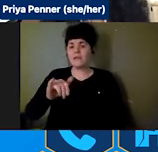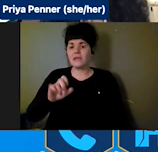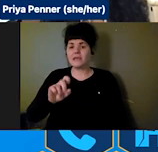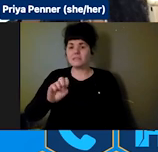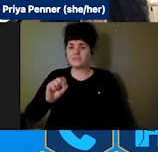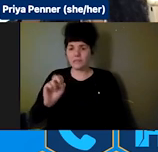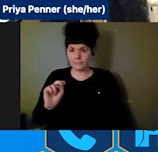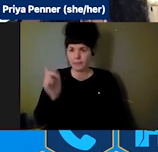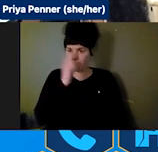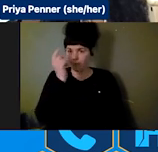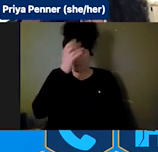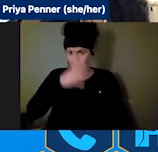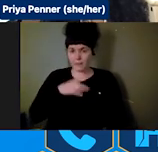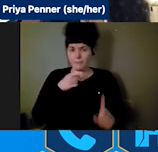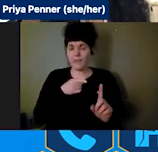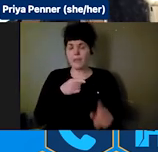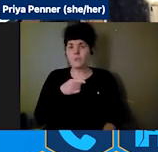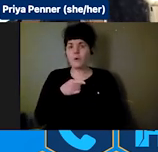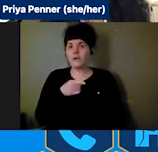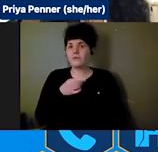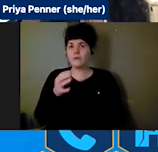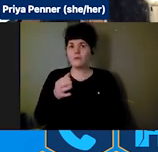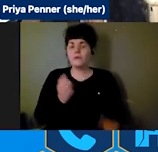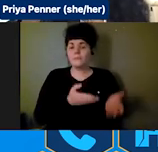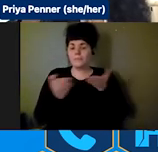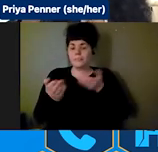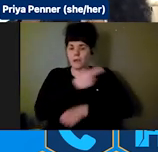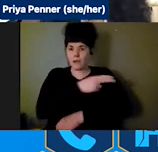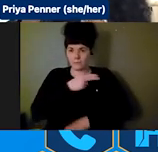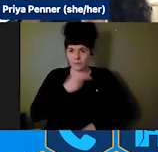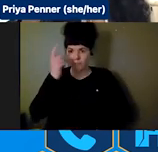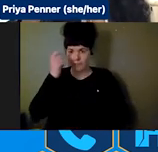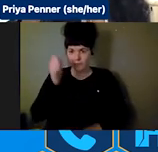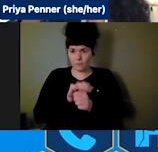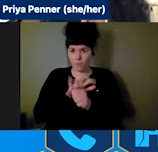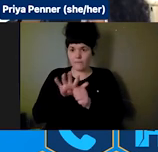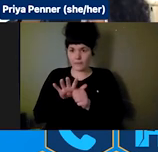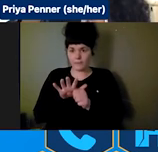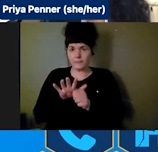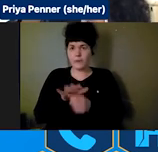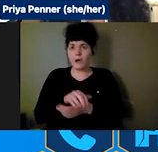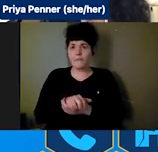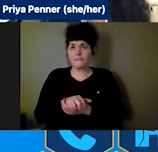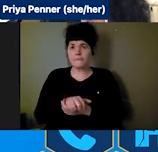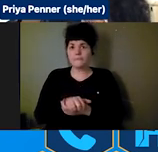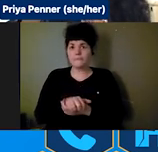Black man who was hospitalized due to COVID. Michael's wife